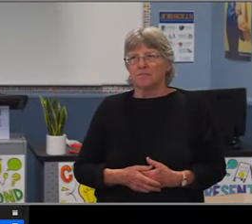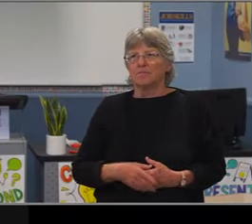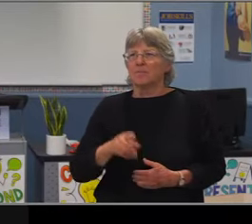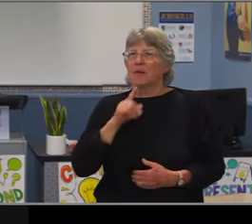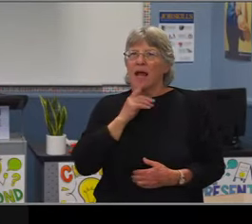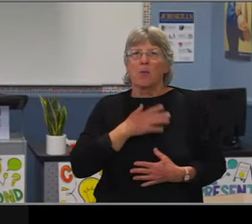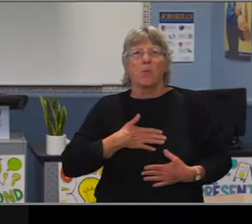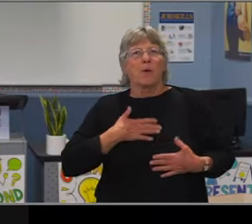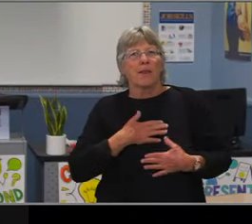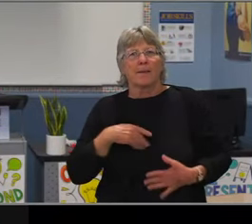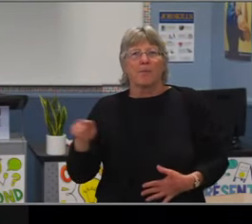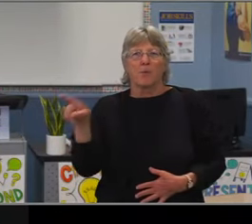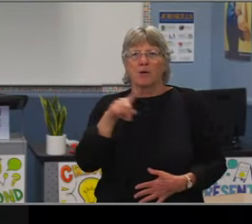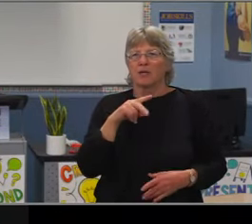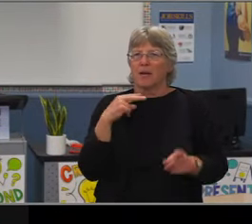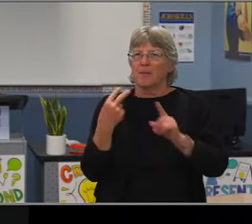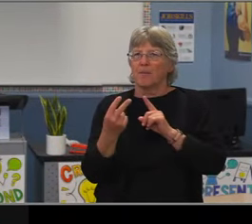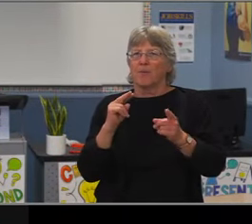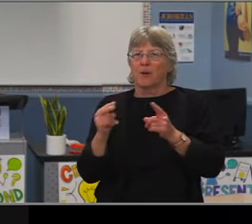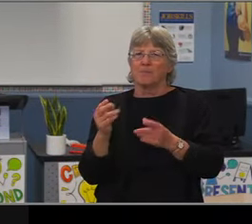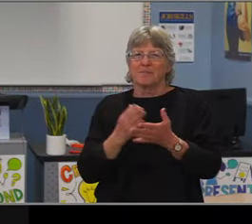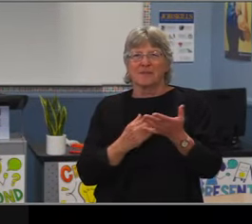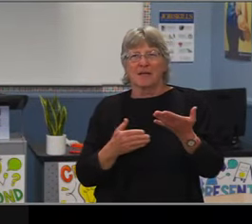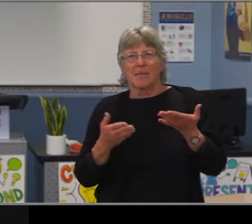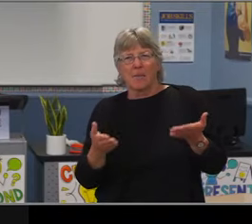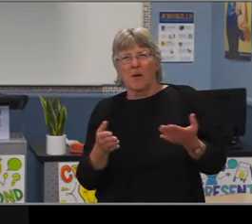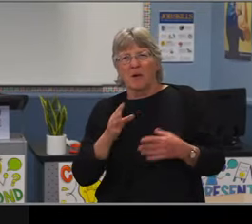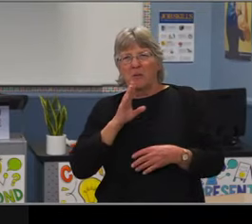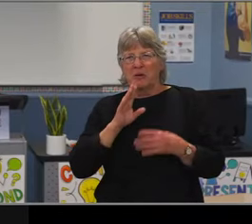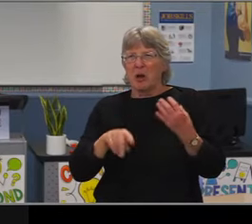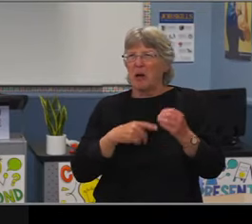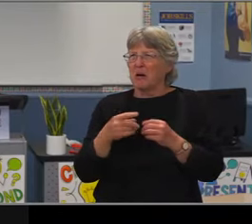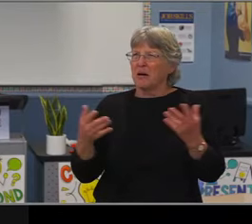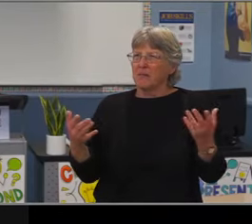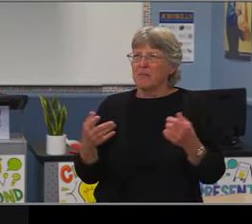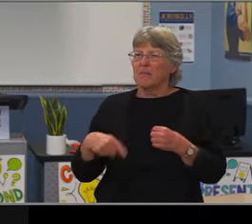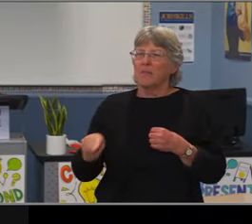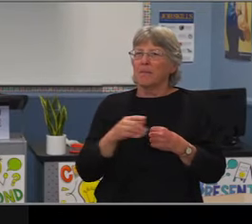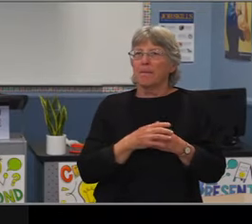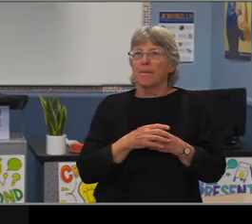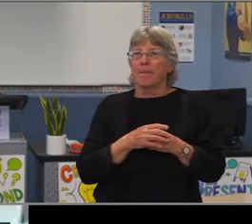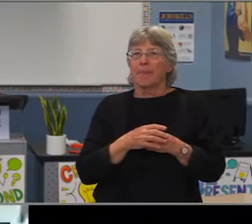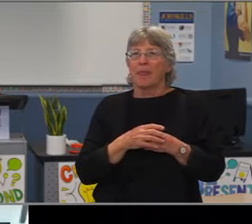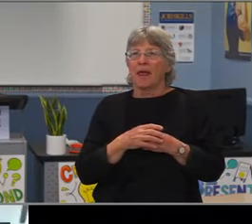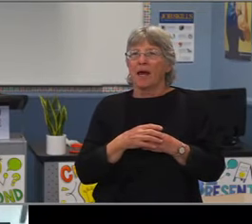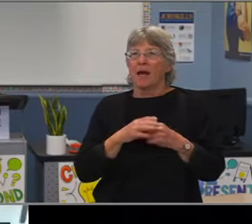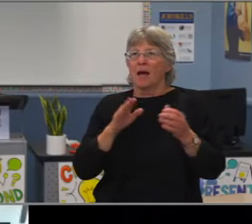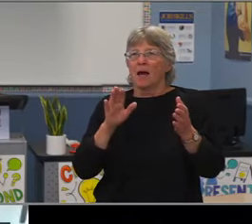And having parent nights, as you mentioned Madam president, it's just an amazing piece that our high schools are working really hard